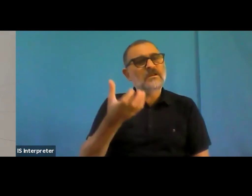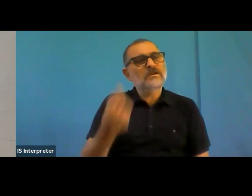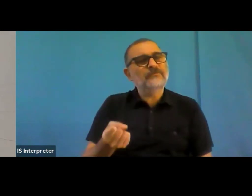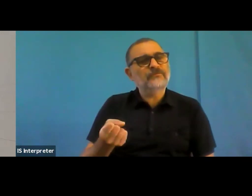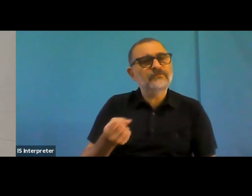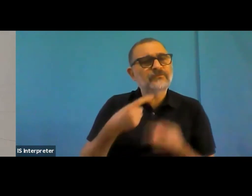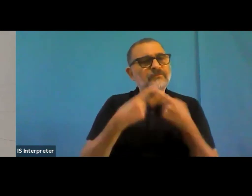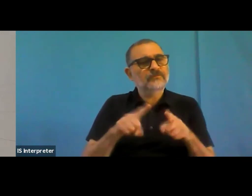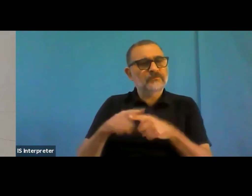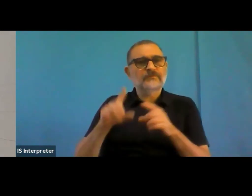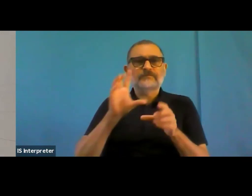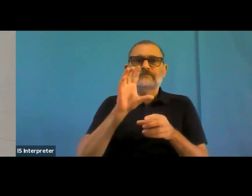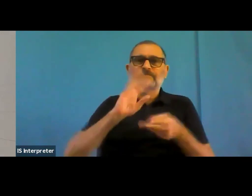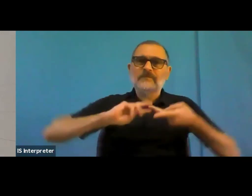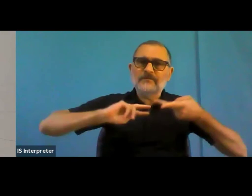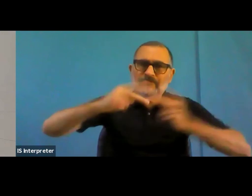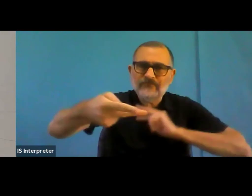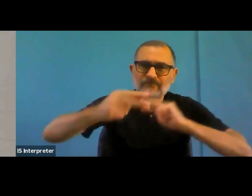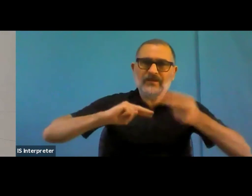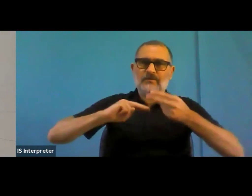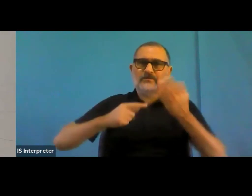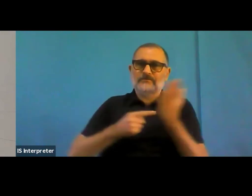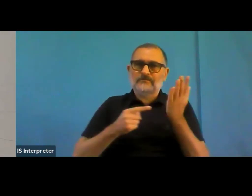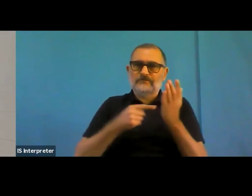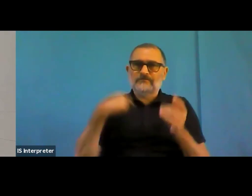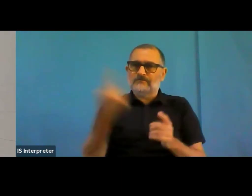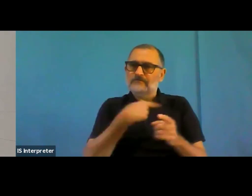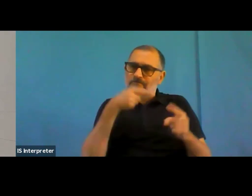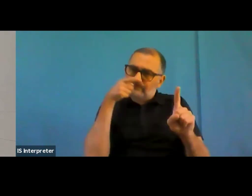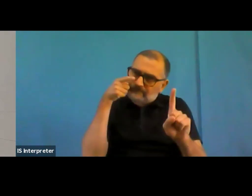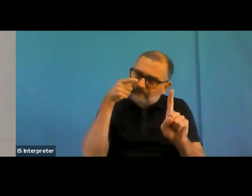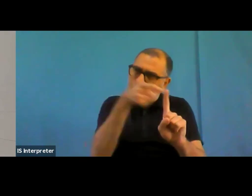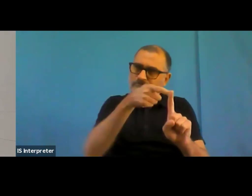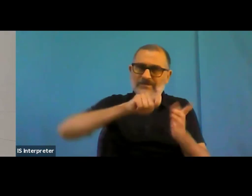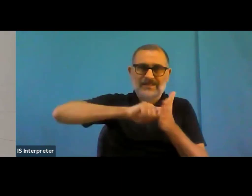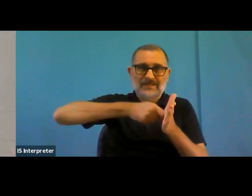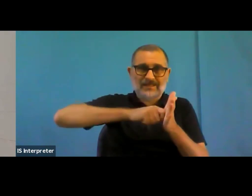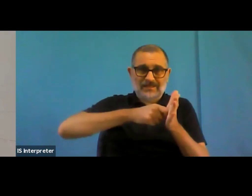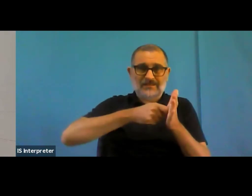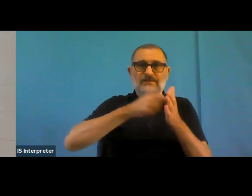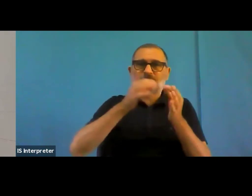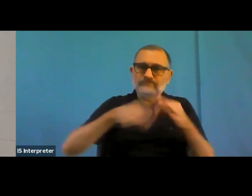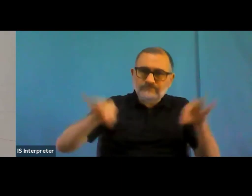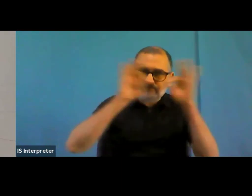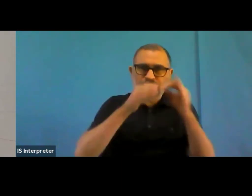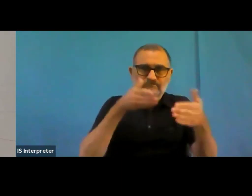And then, moving on to or continuing with the accessibility statement, part of the issues